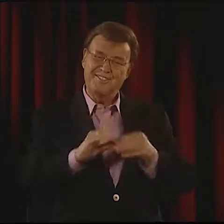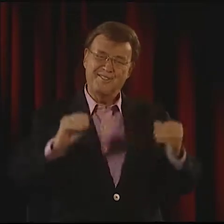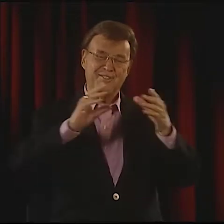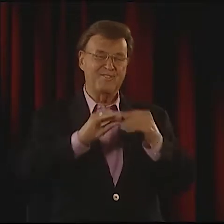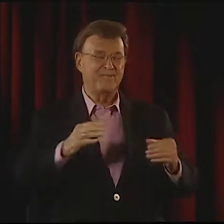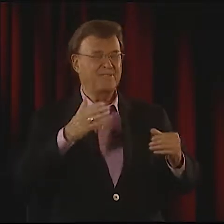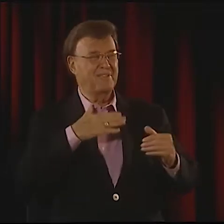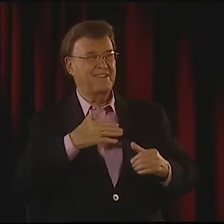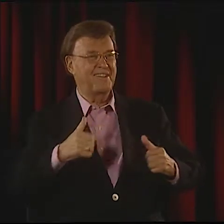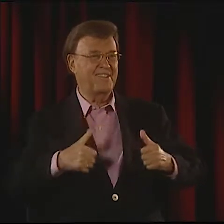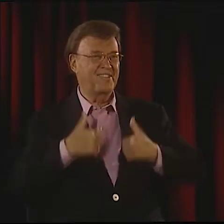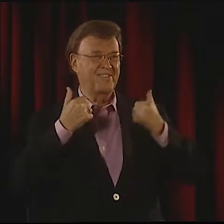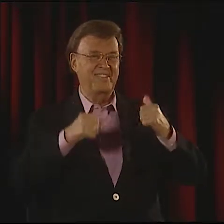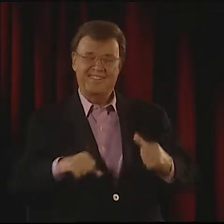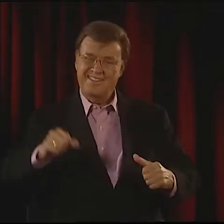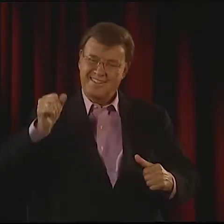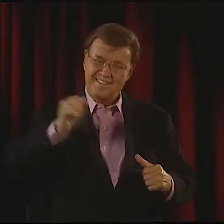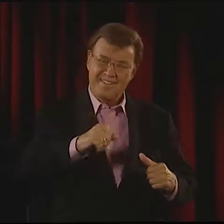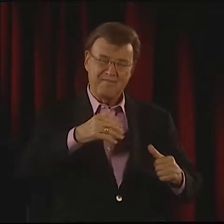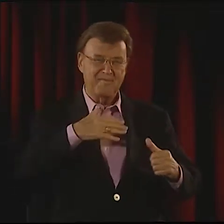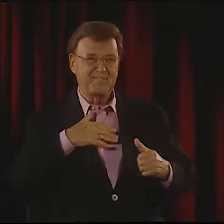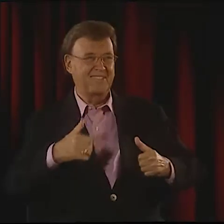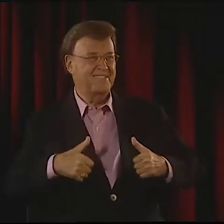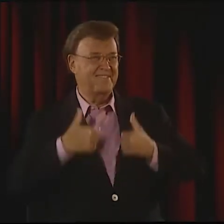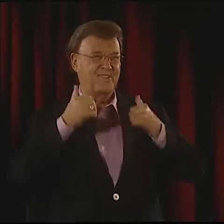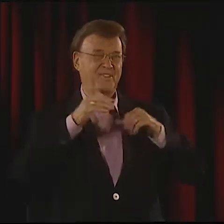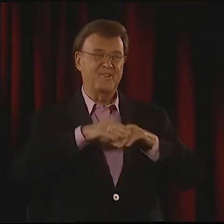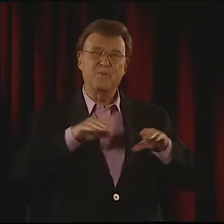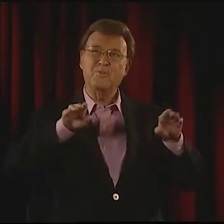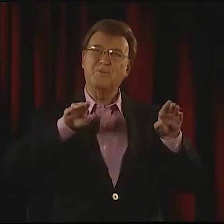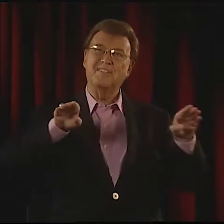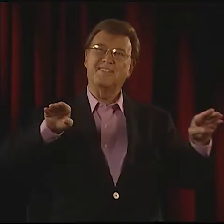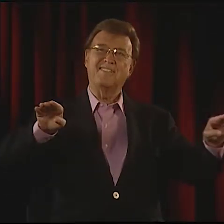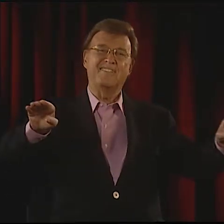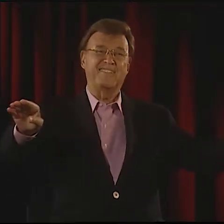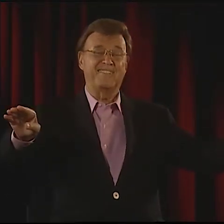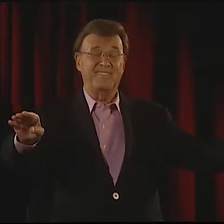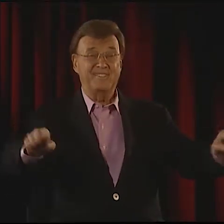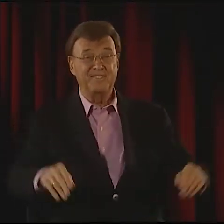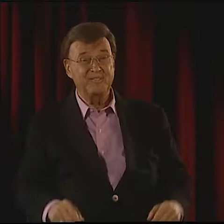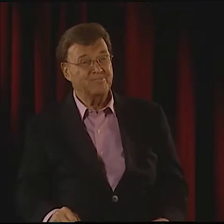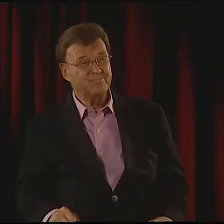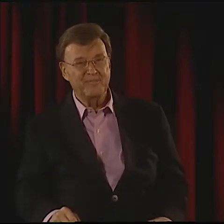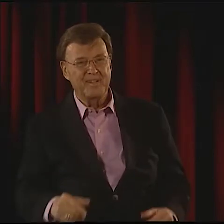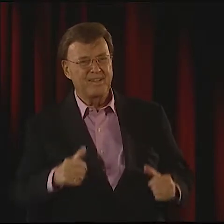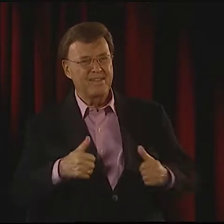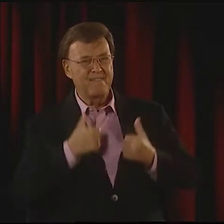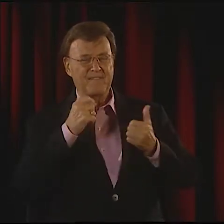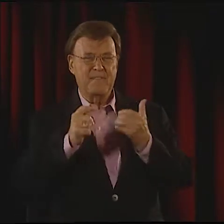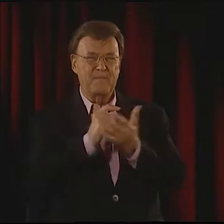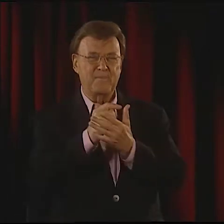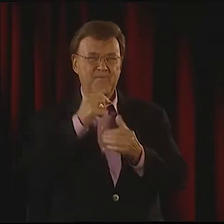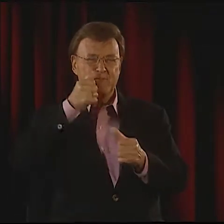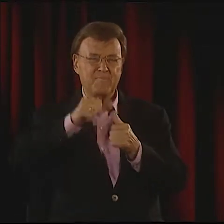THAT IS OUR THEATER IN THE SKY... THE STORY OF MY LIFE, YES, MY LIFE ON WINGS.